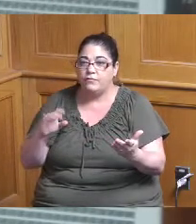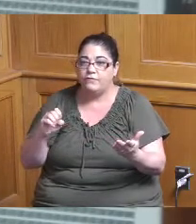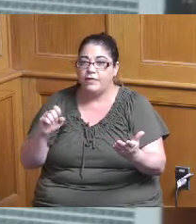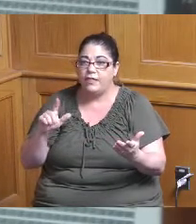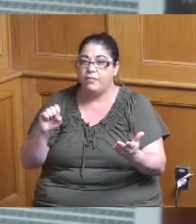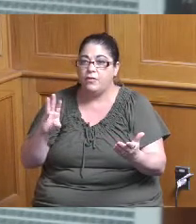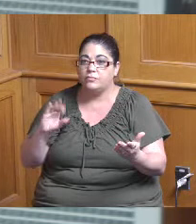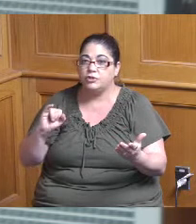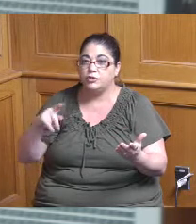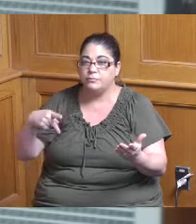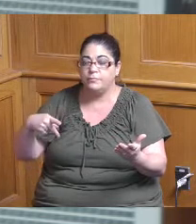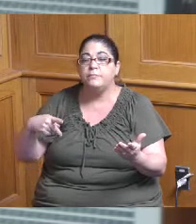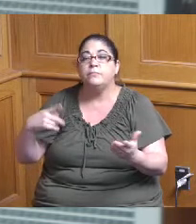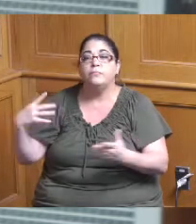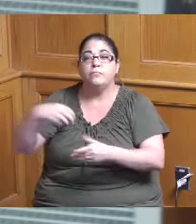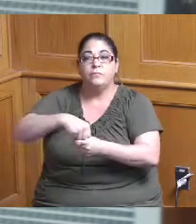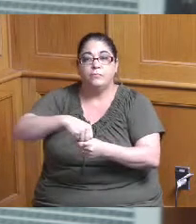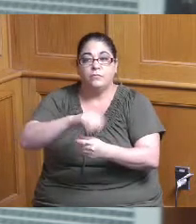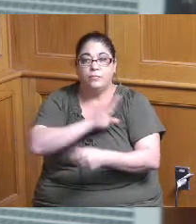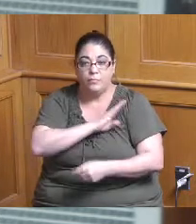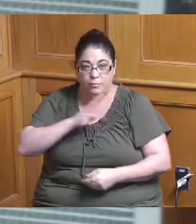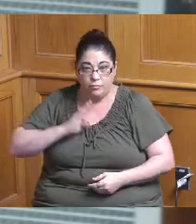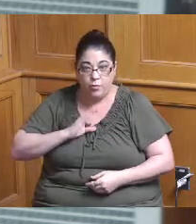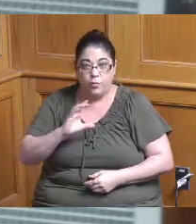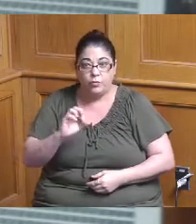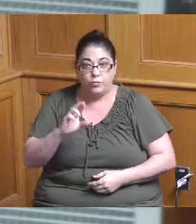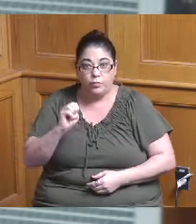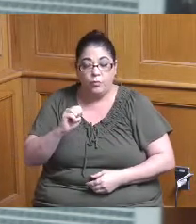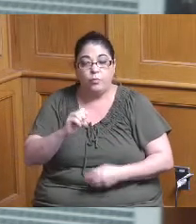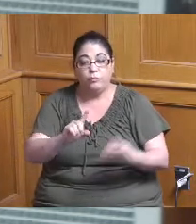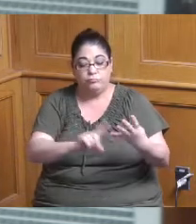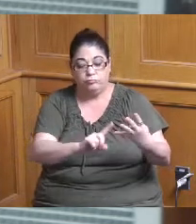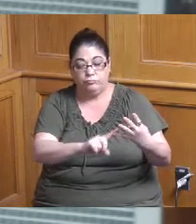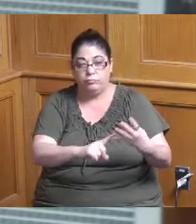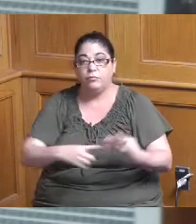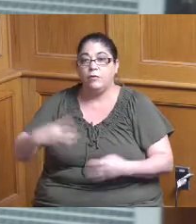was the inclusion of the Board as a core area addition of the four elective areas